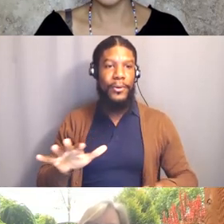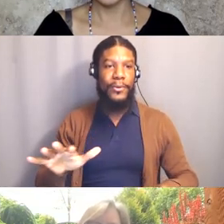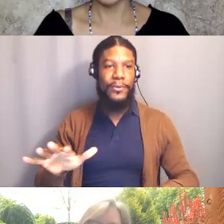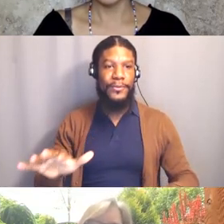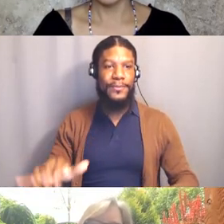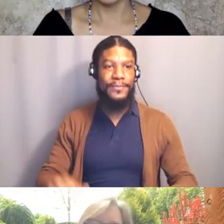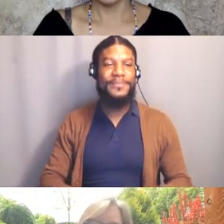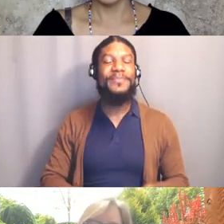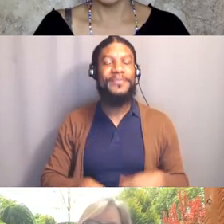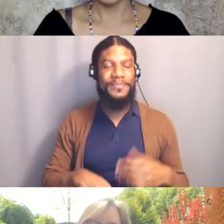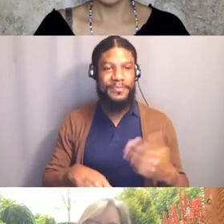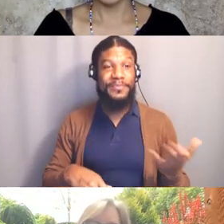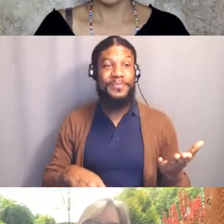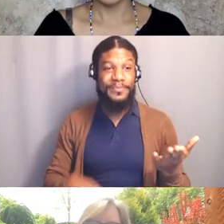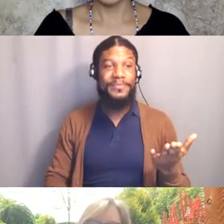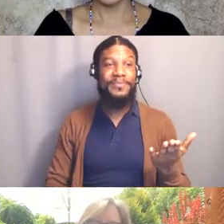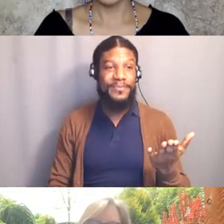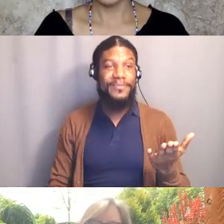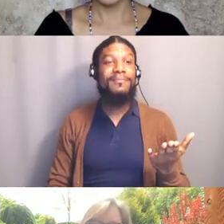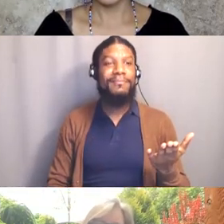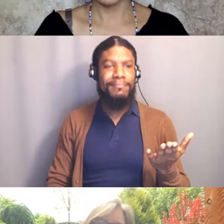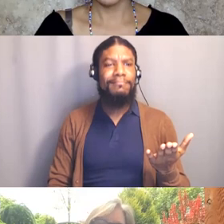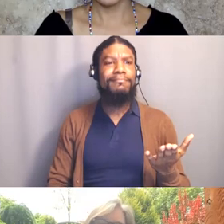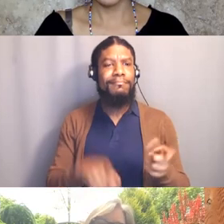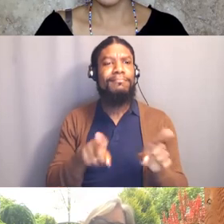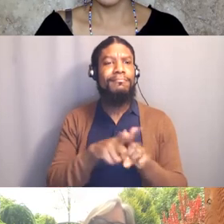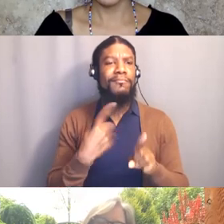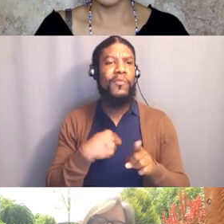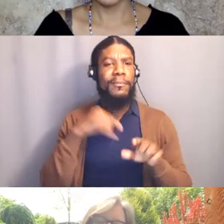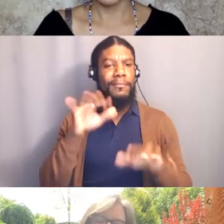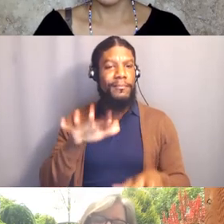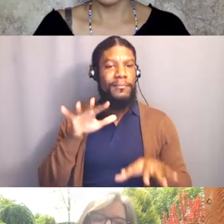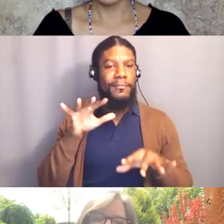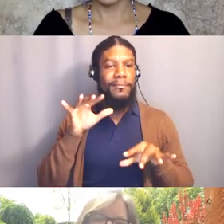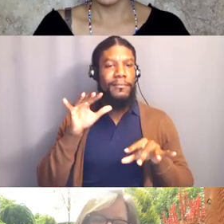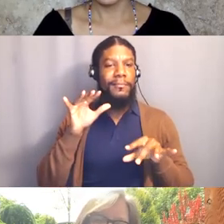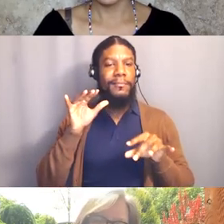So yes, as we all take a deep breath, and then a slow deep exhale,